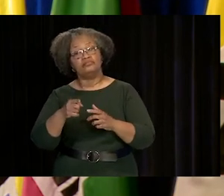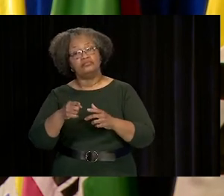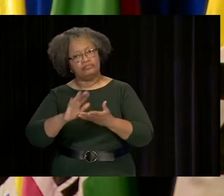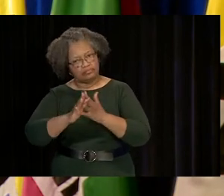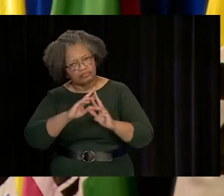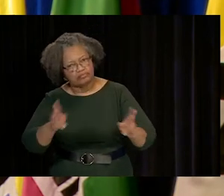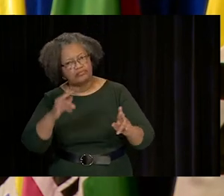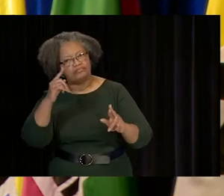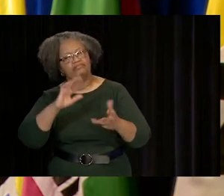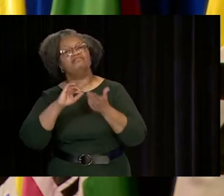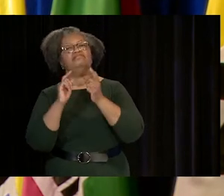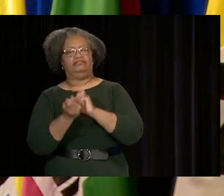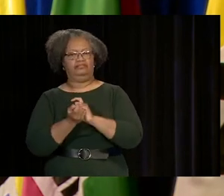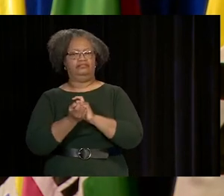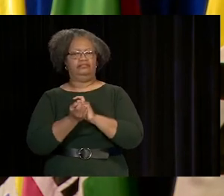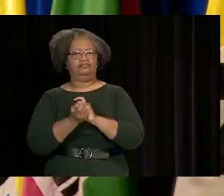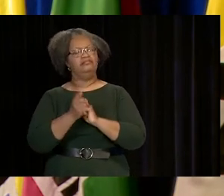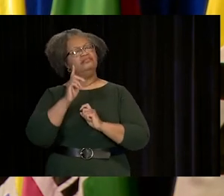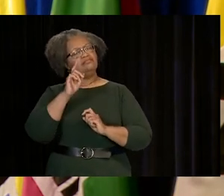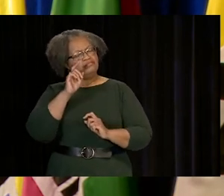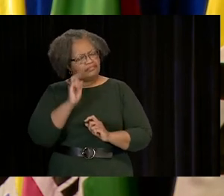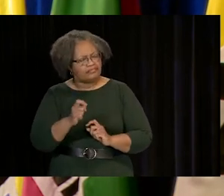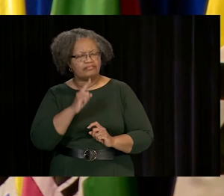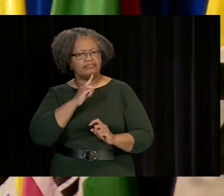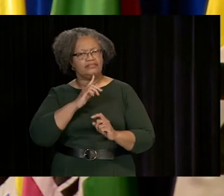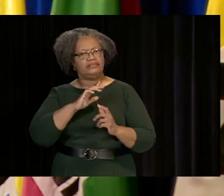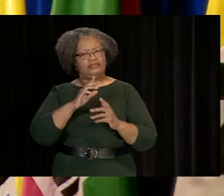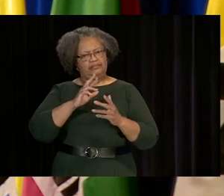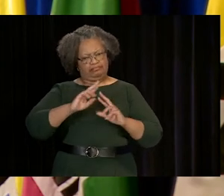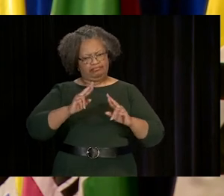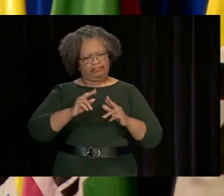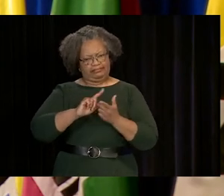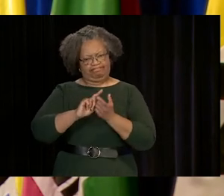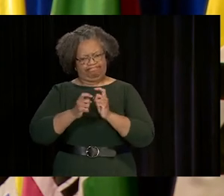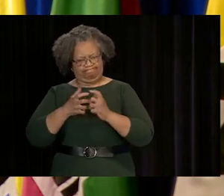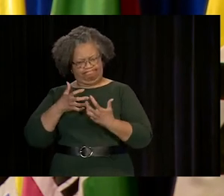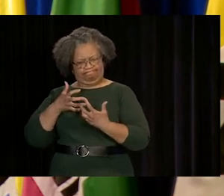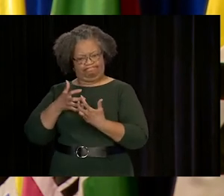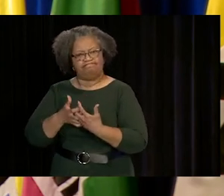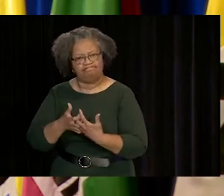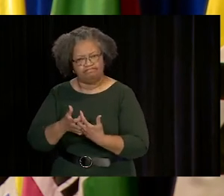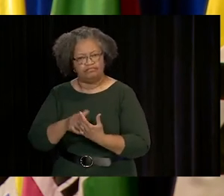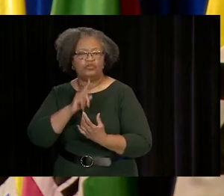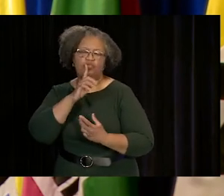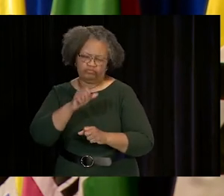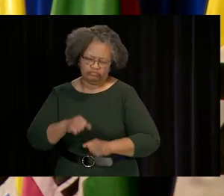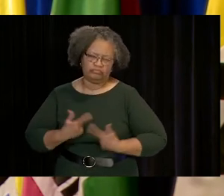WE ALSO WANT YOU TO BE PREPARED FOR CHANGE. YOU MUST BE ABLE TO ADAPT TO REAL-LIFE SITUATIONS